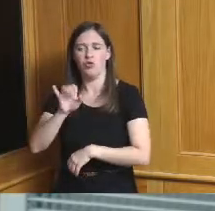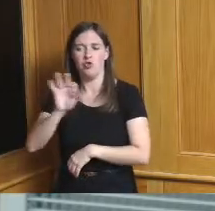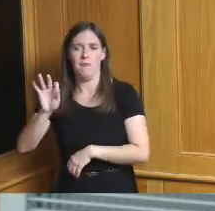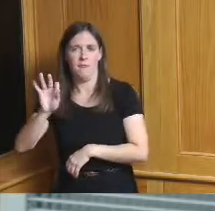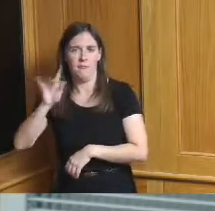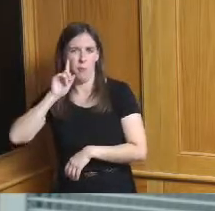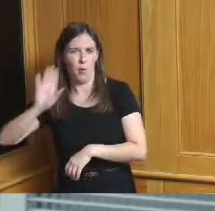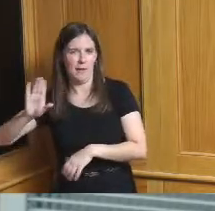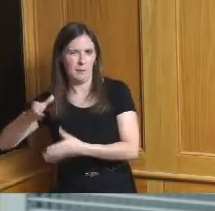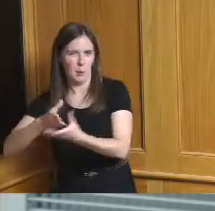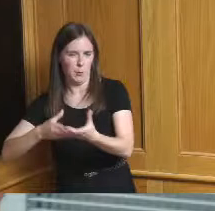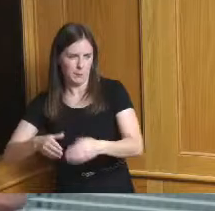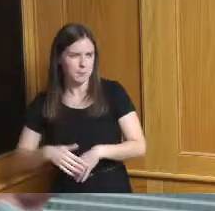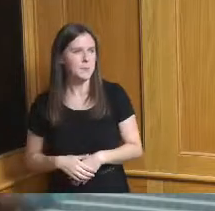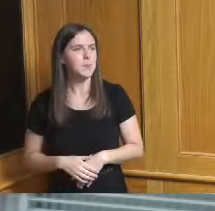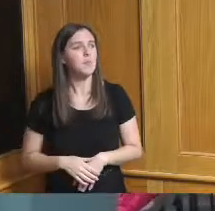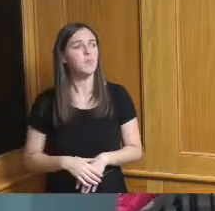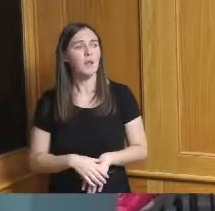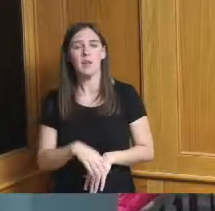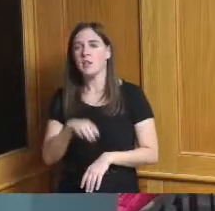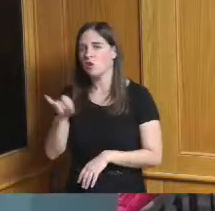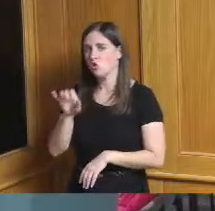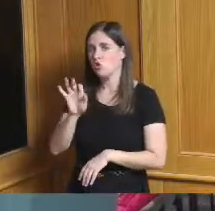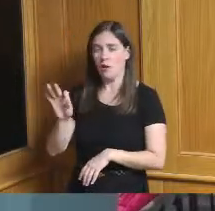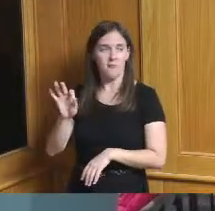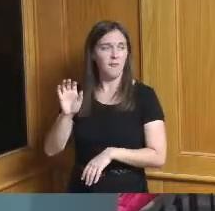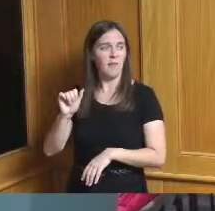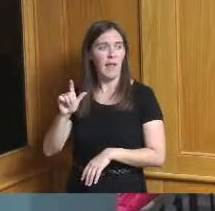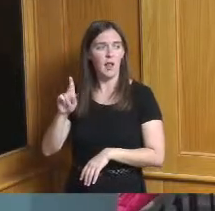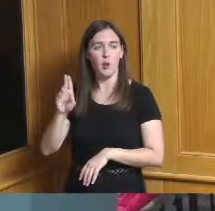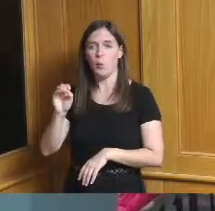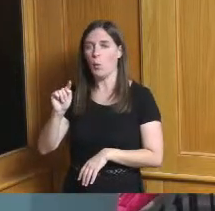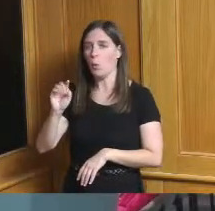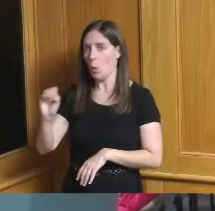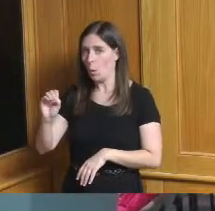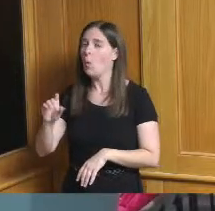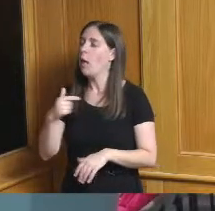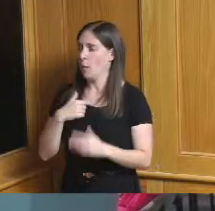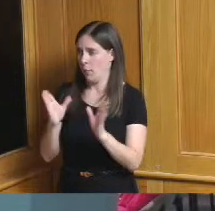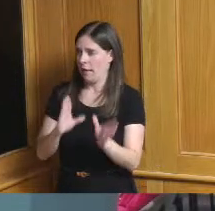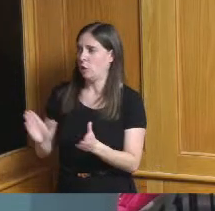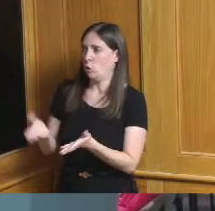you no thank you Harry I was going to ask what the next steps were but I think everything I